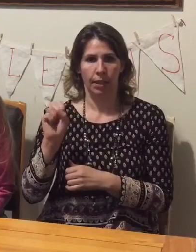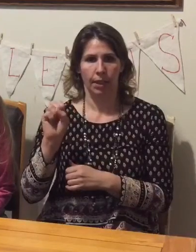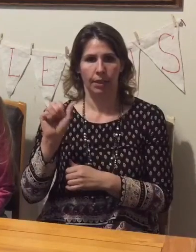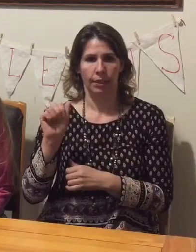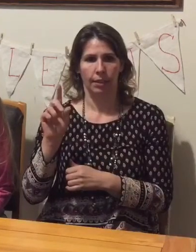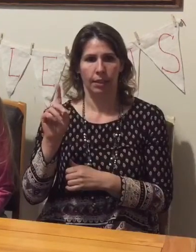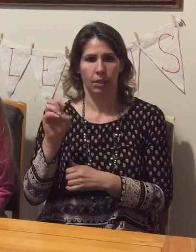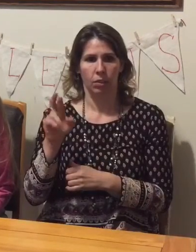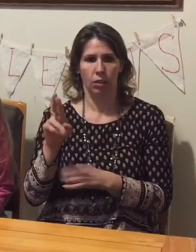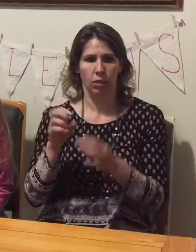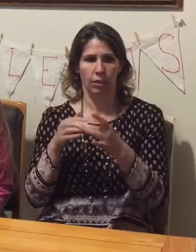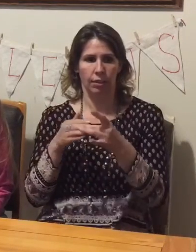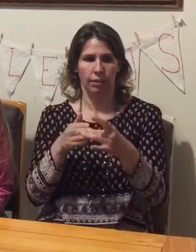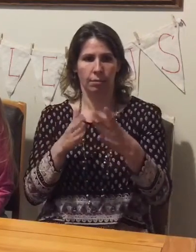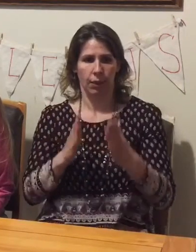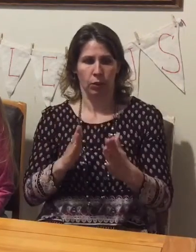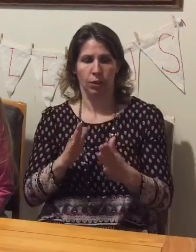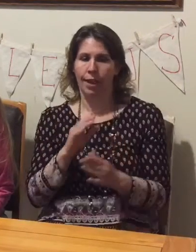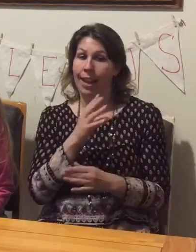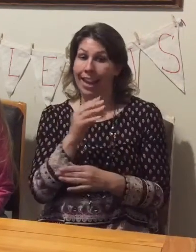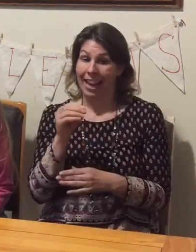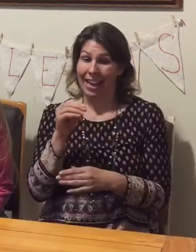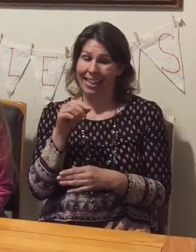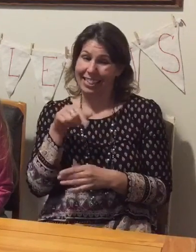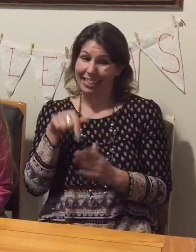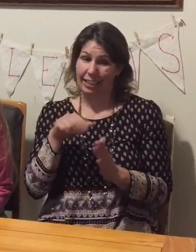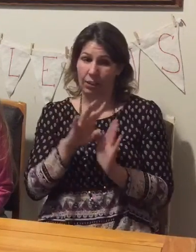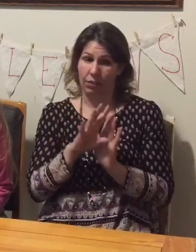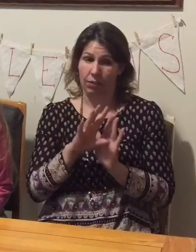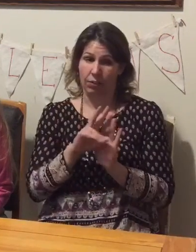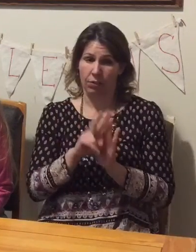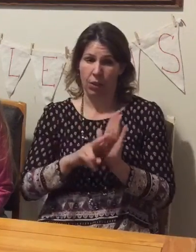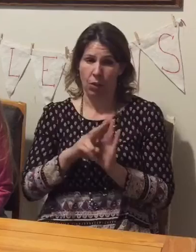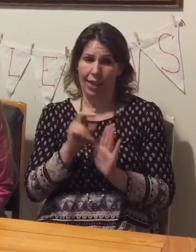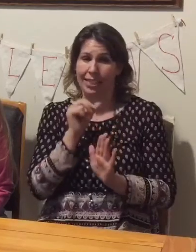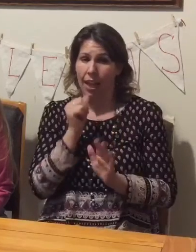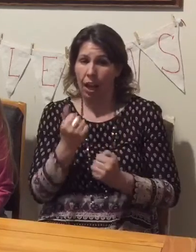and is not sponsored by Plexus Worldwide